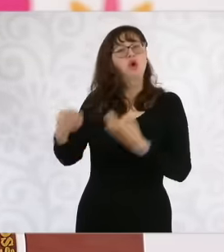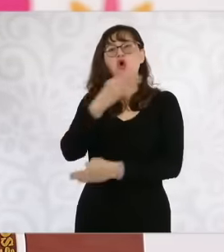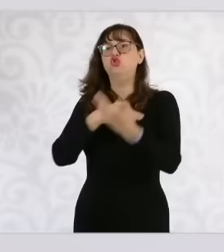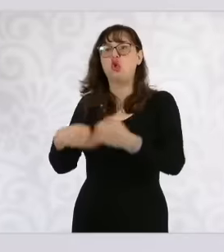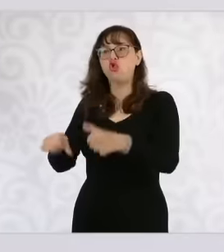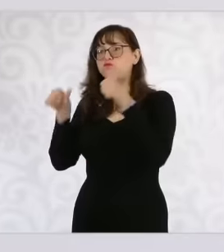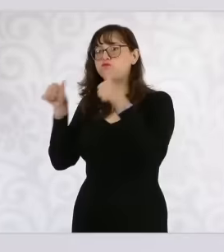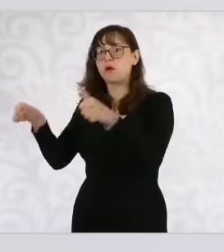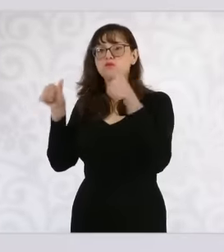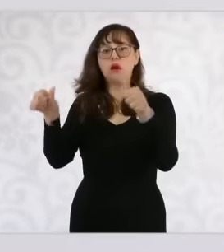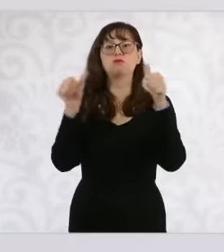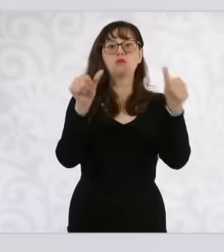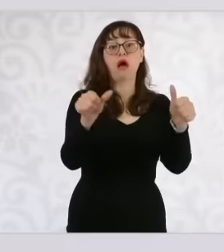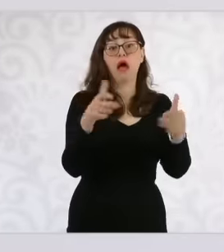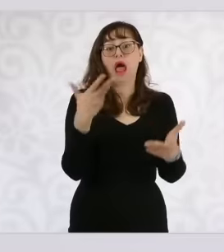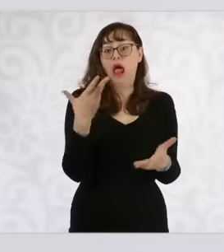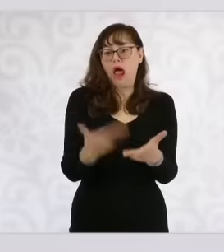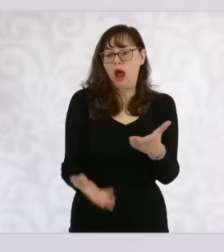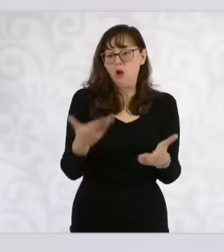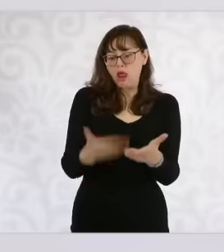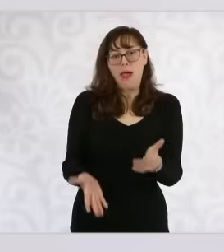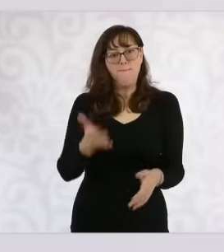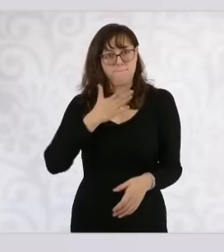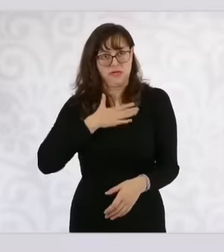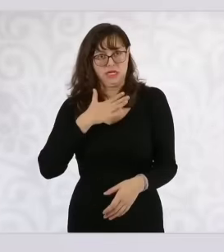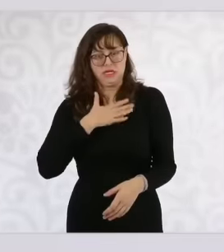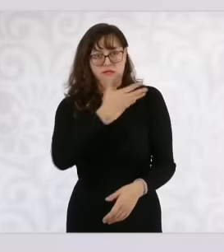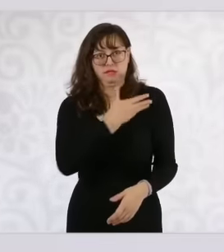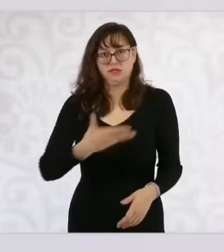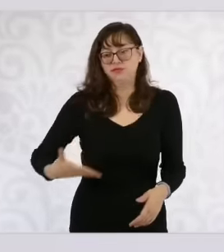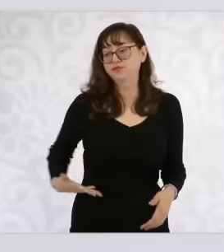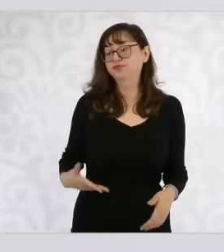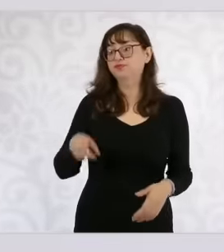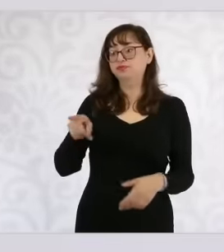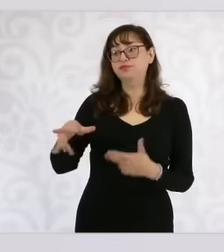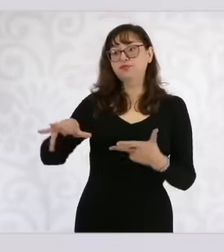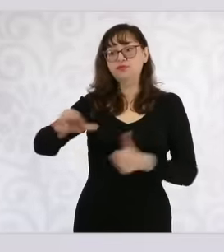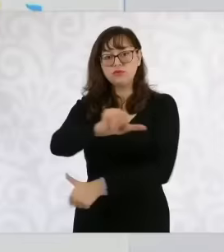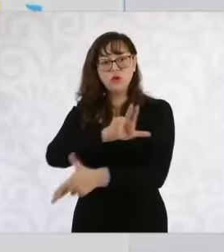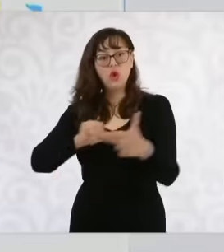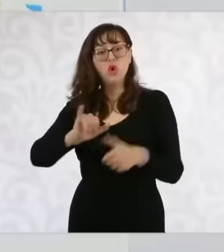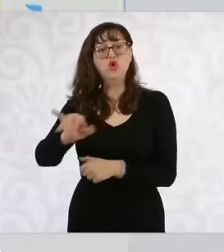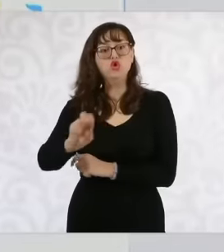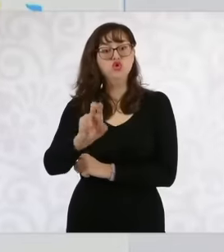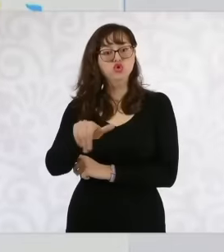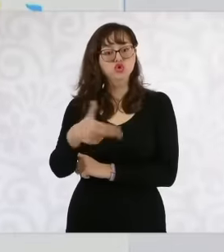John, nearly 7,000 million pesos were allocated or are being allocated because